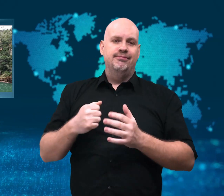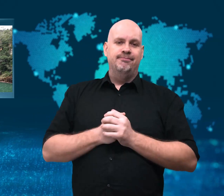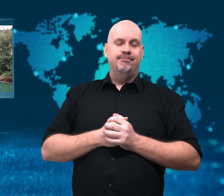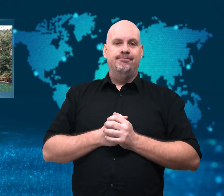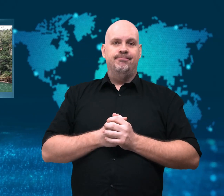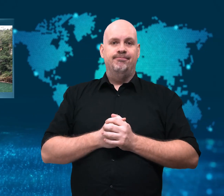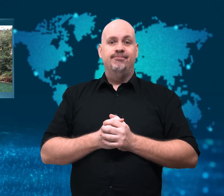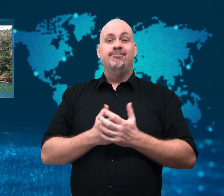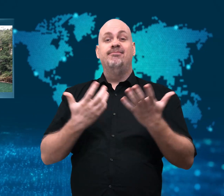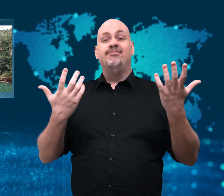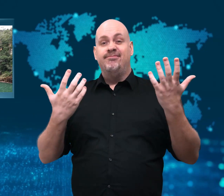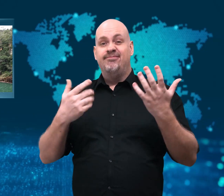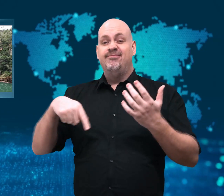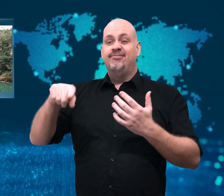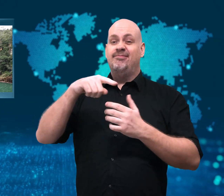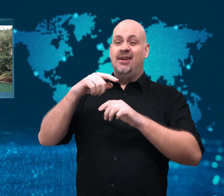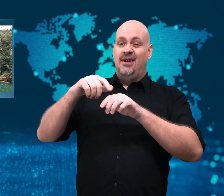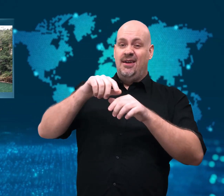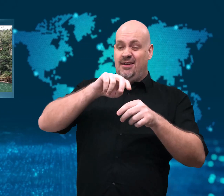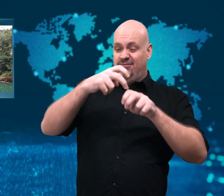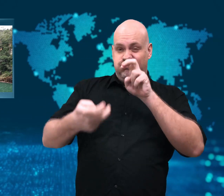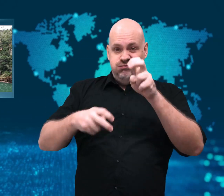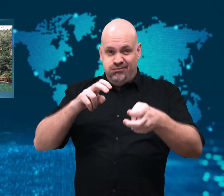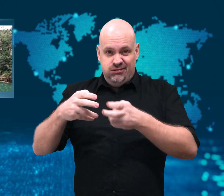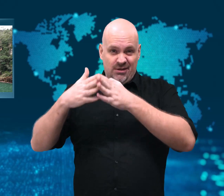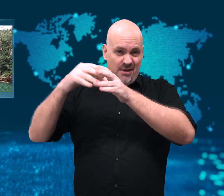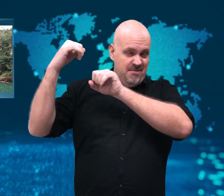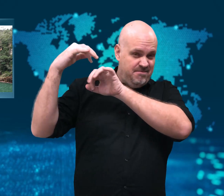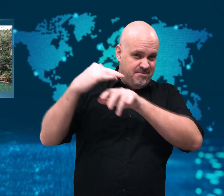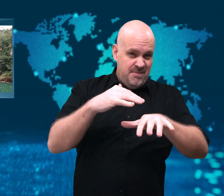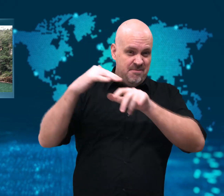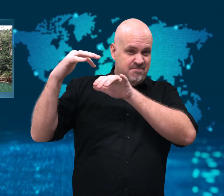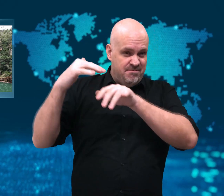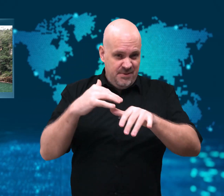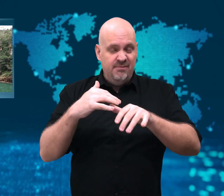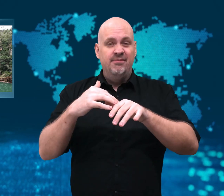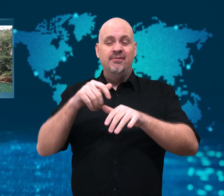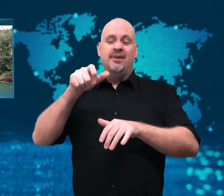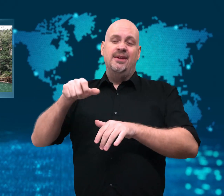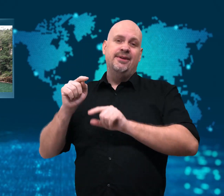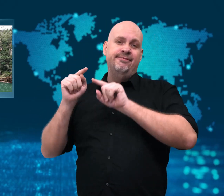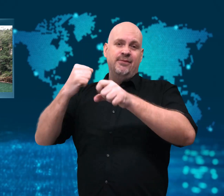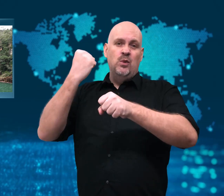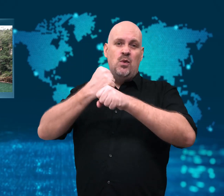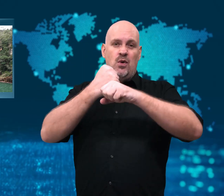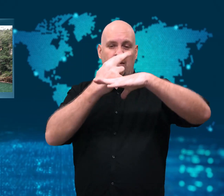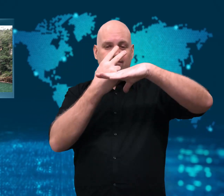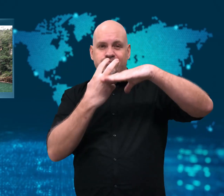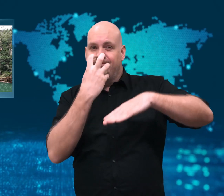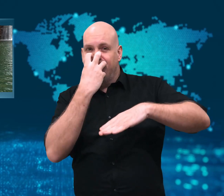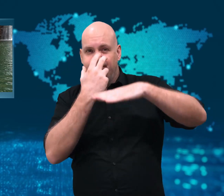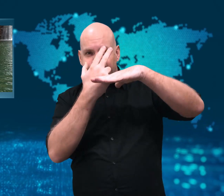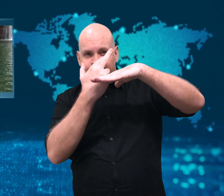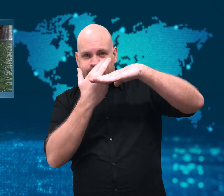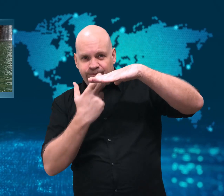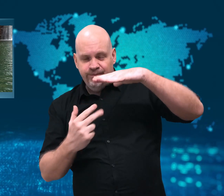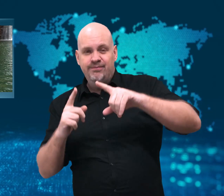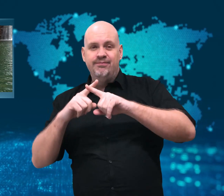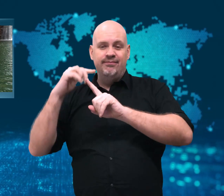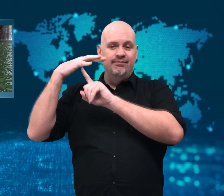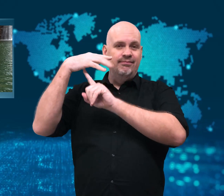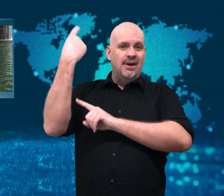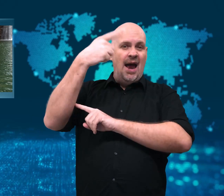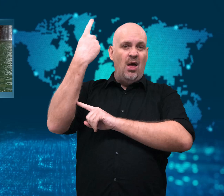Those who gave the warning said either they had either been ignored